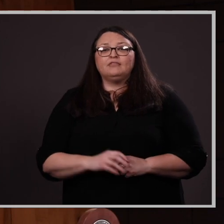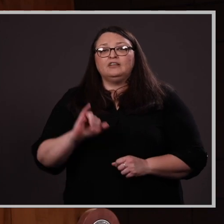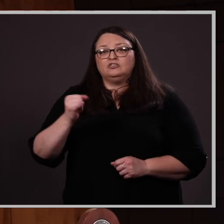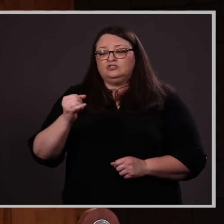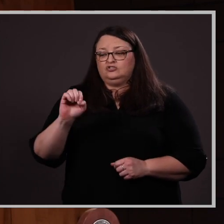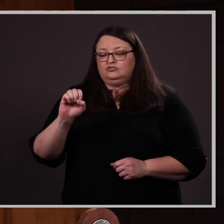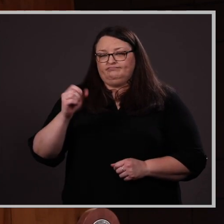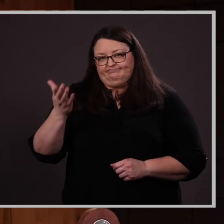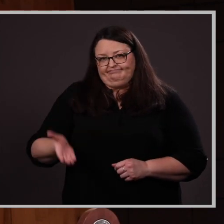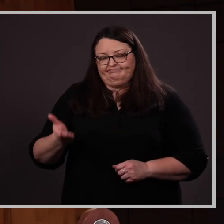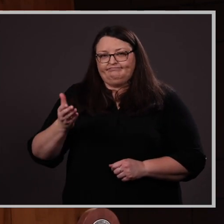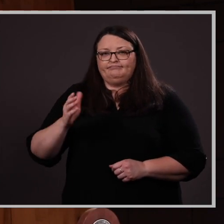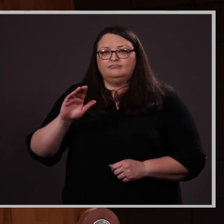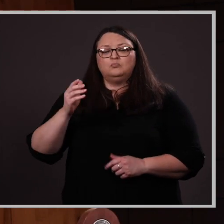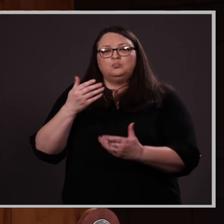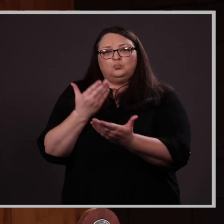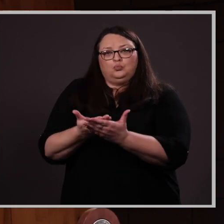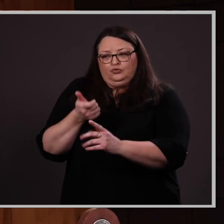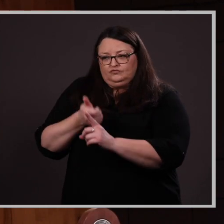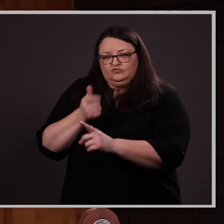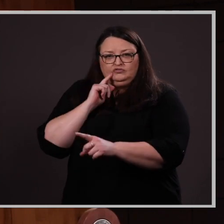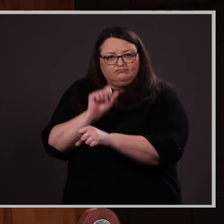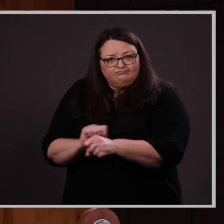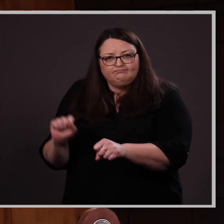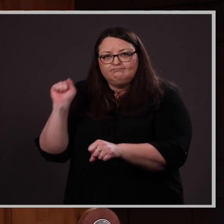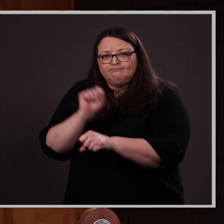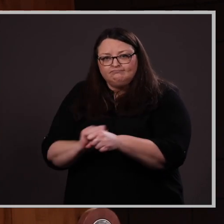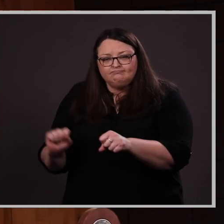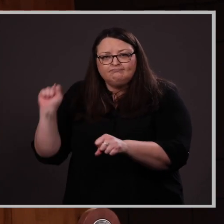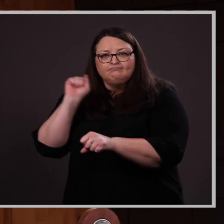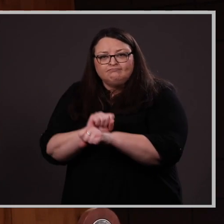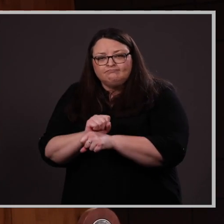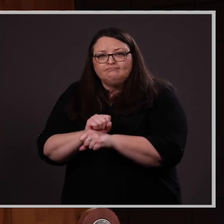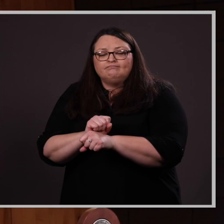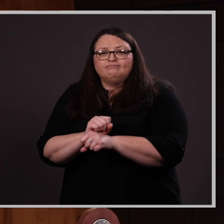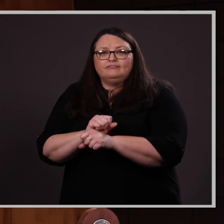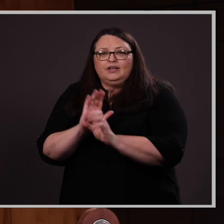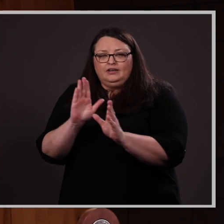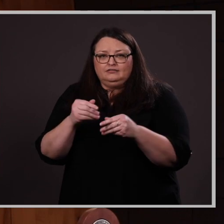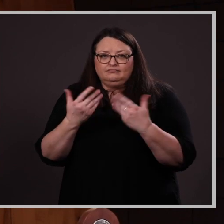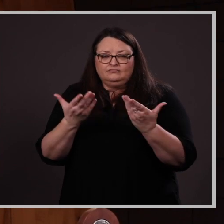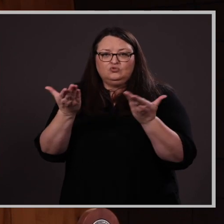Jessica proved that she is a hard worker and devoted to her service-learning experience